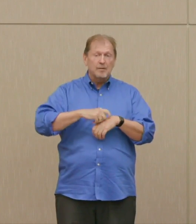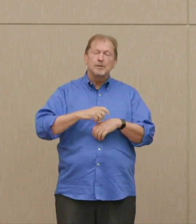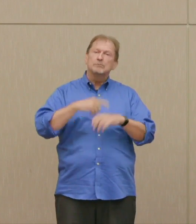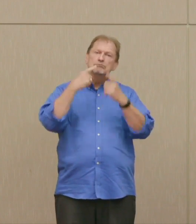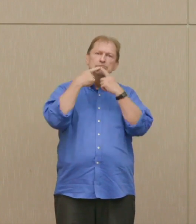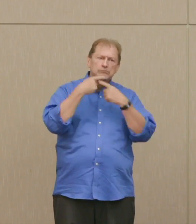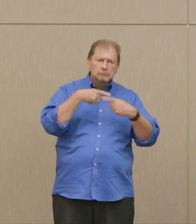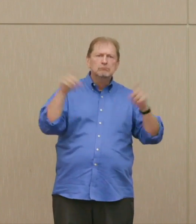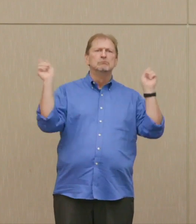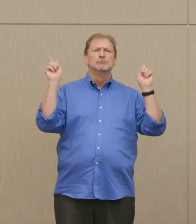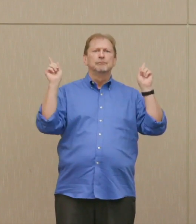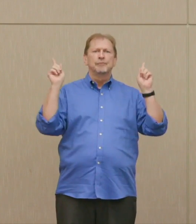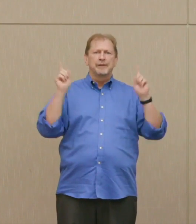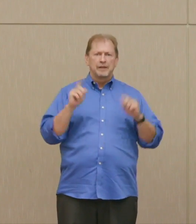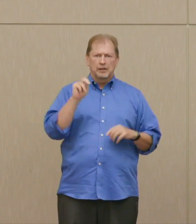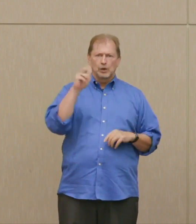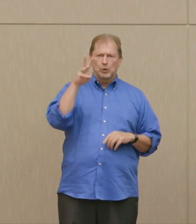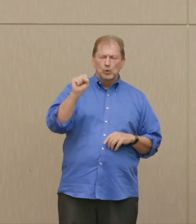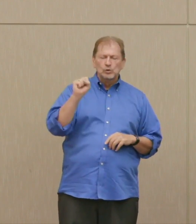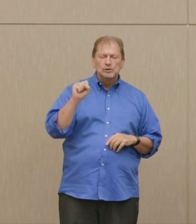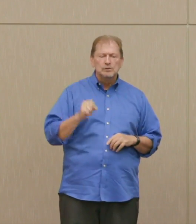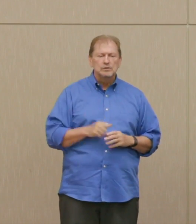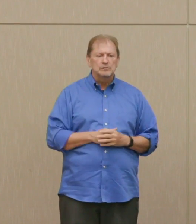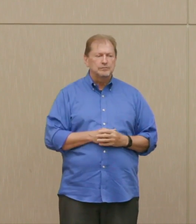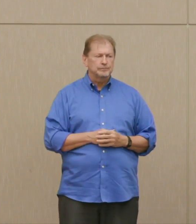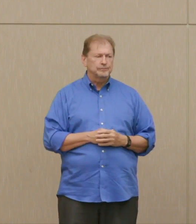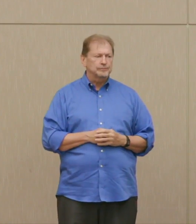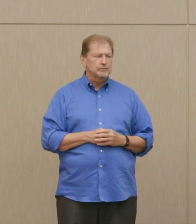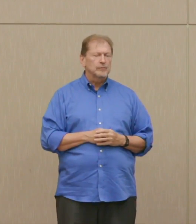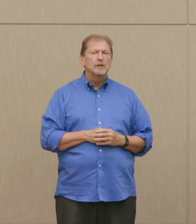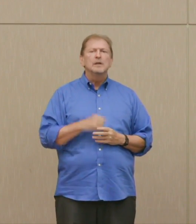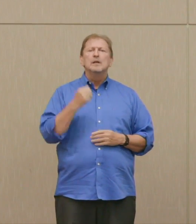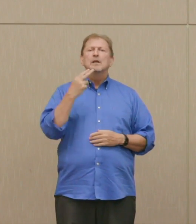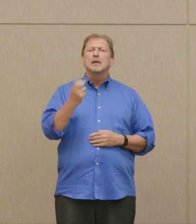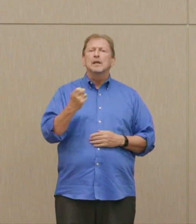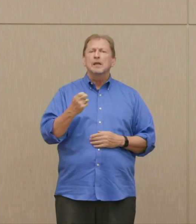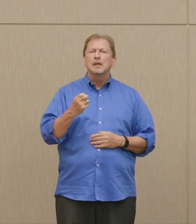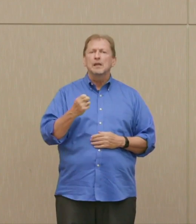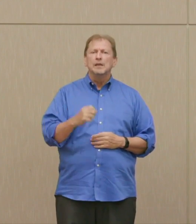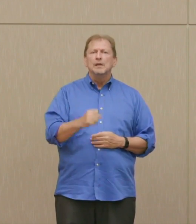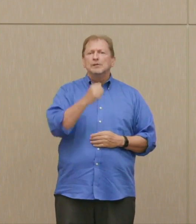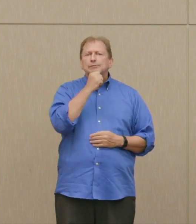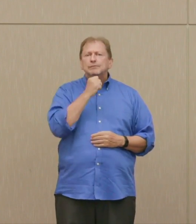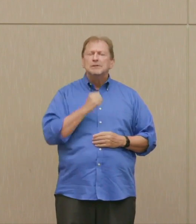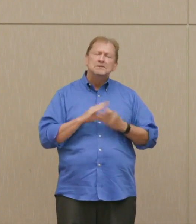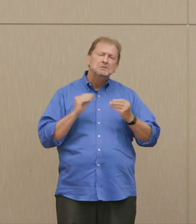flat Midwestern voice, "this is the greatest thing.